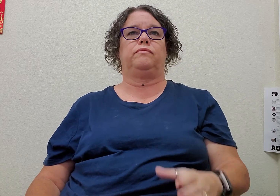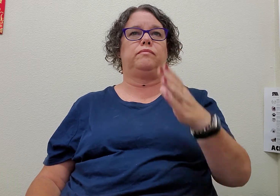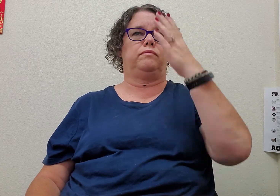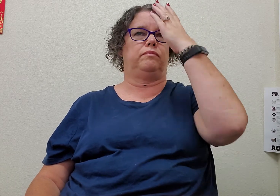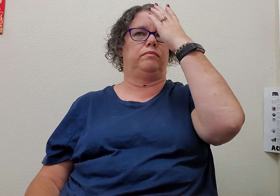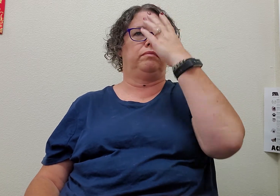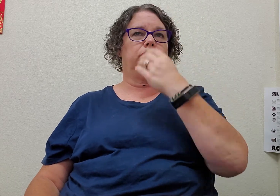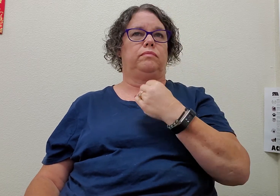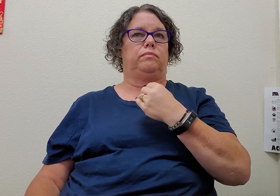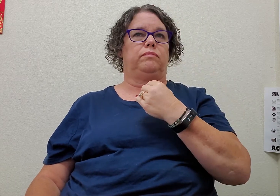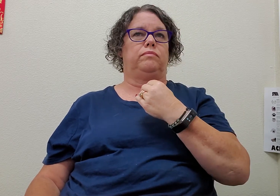to-sleep